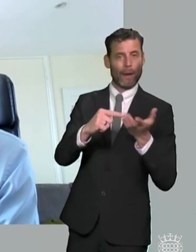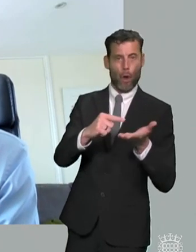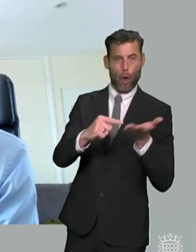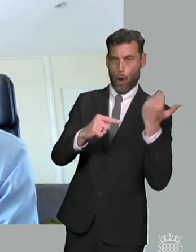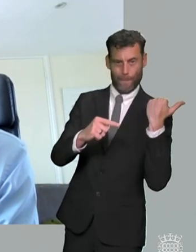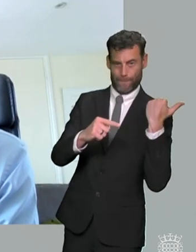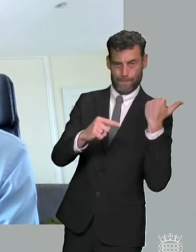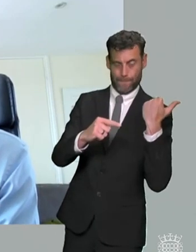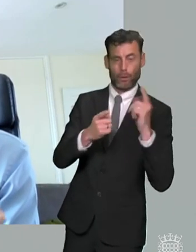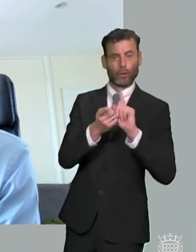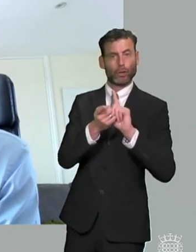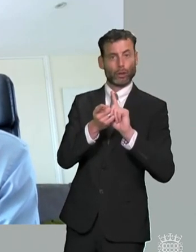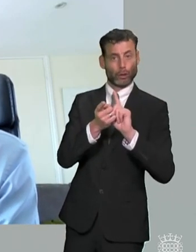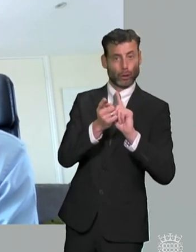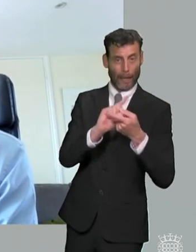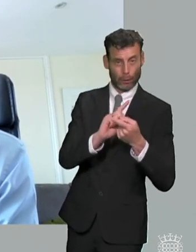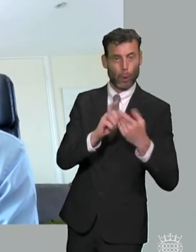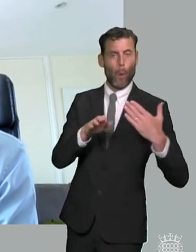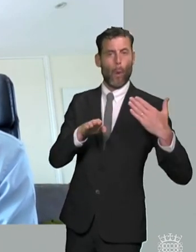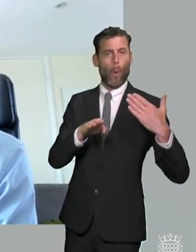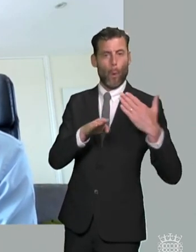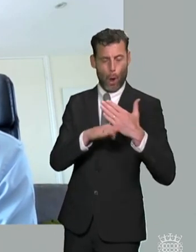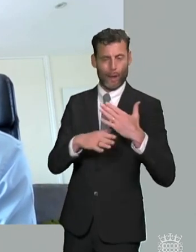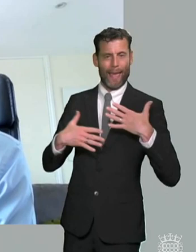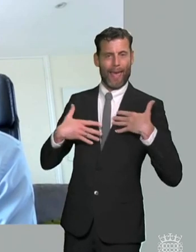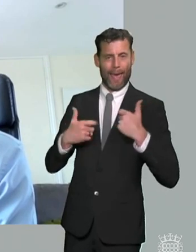education successfully is not going to be too dissimilar to the kind of support that a young